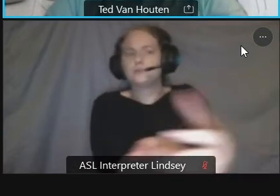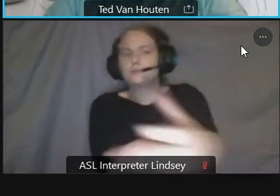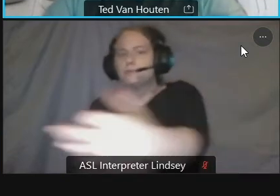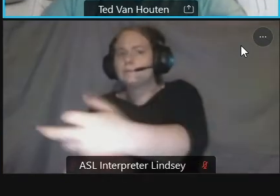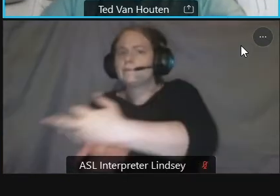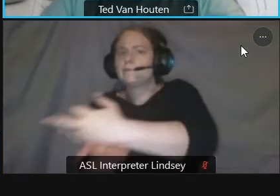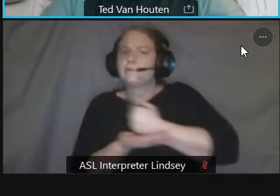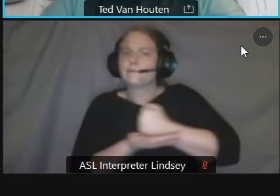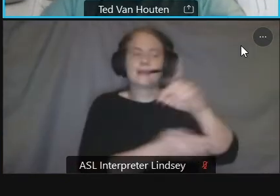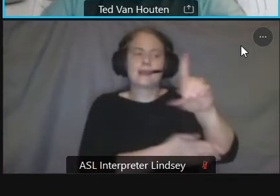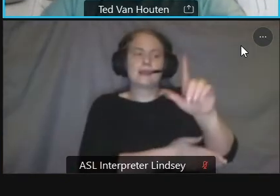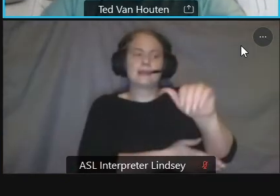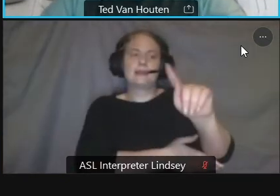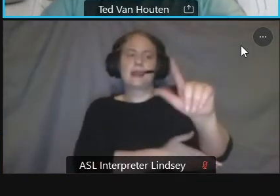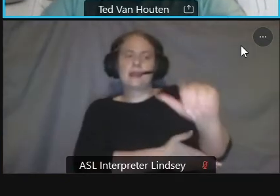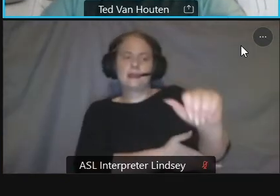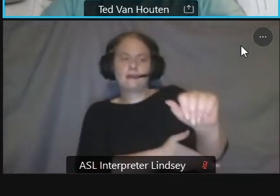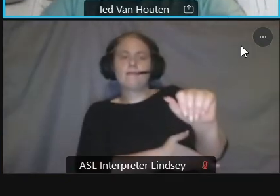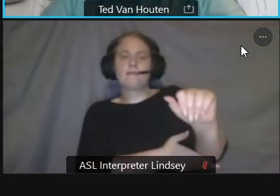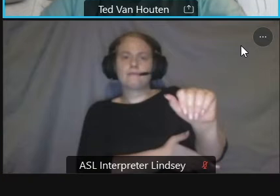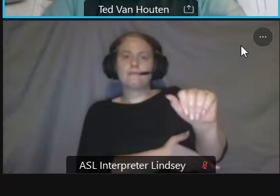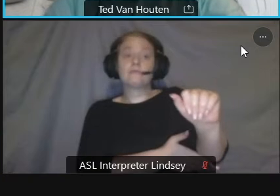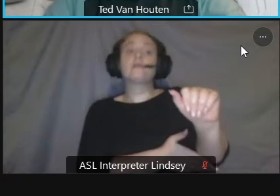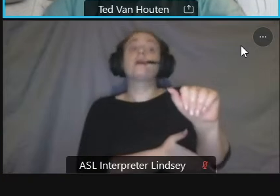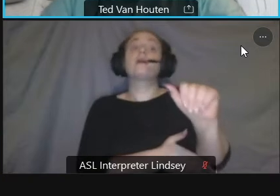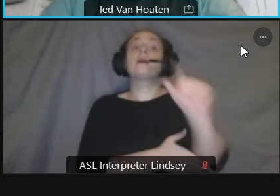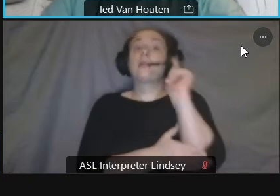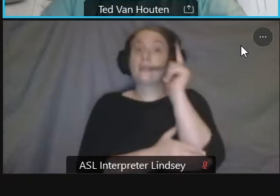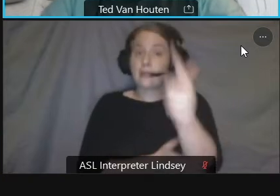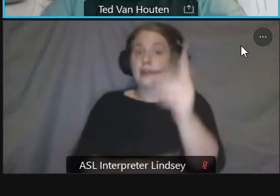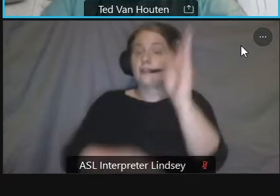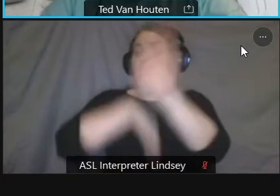in the fall we'll come back to you if they design charrette we are hoping